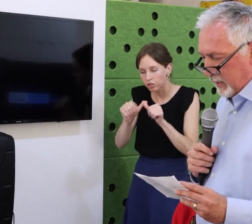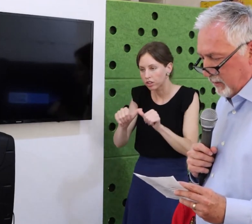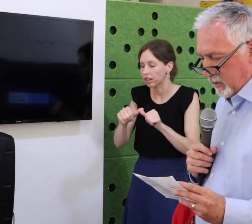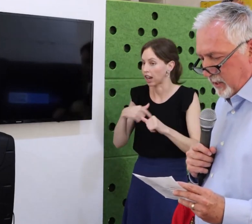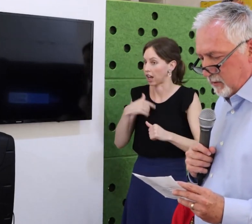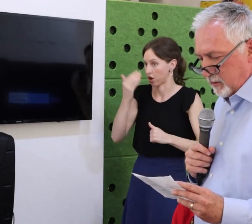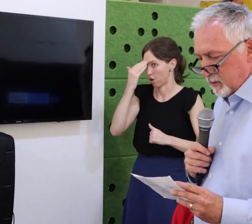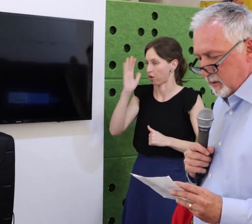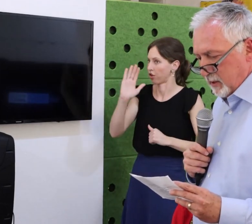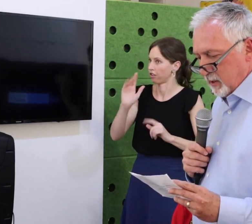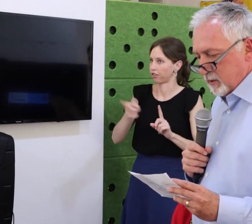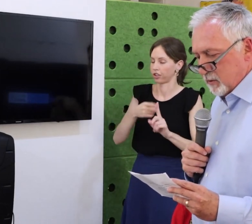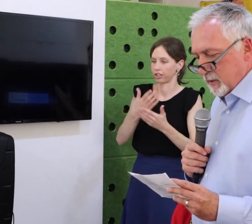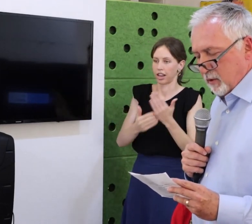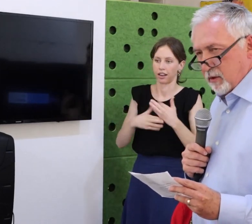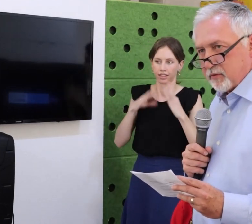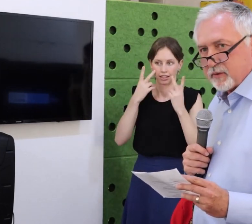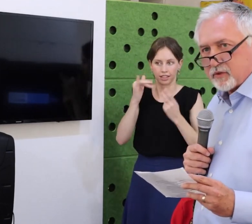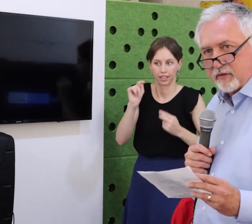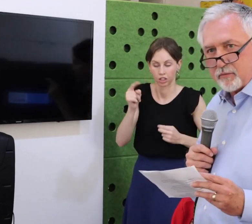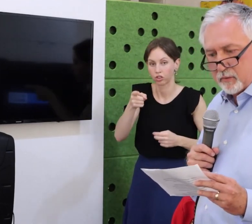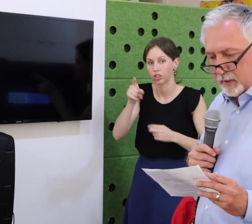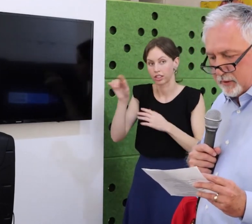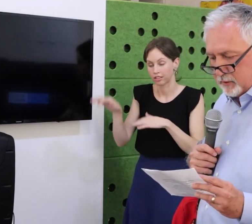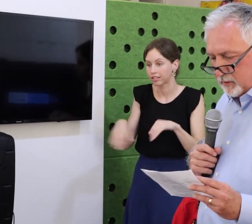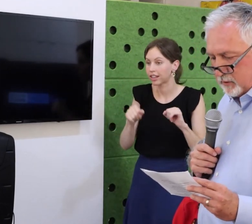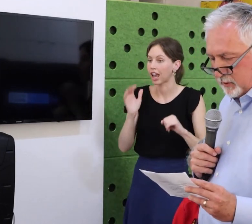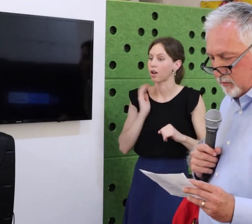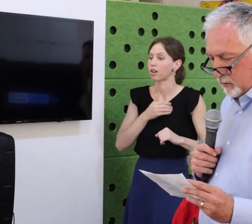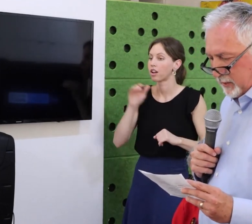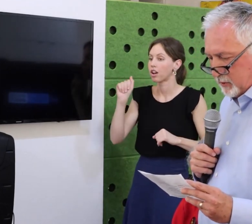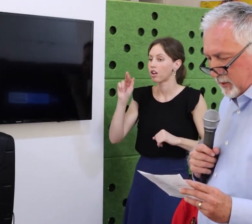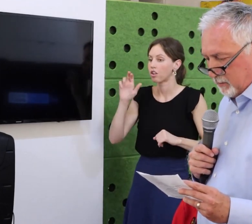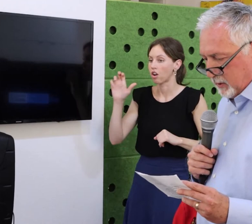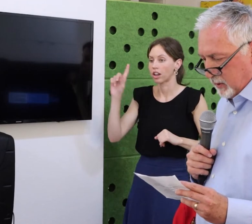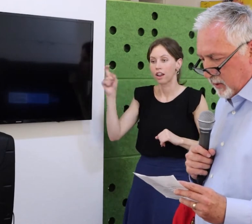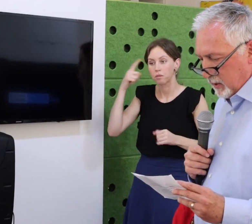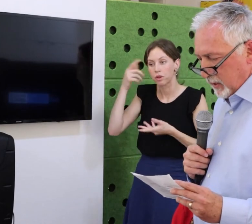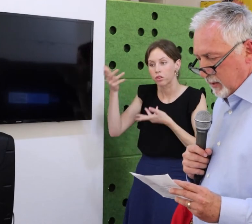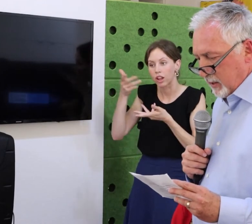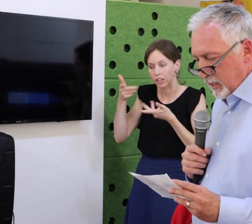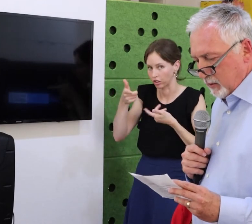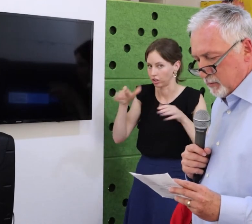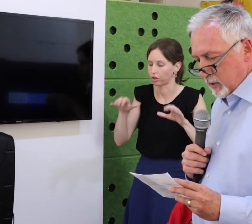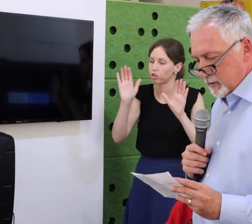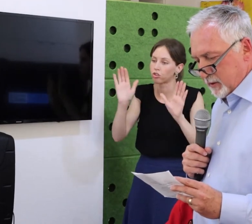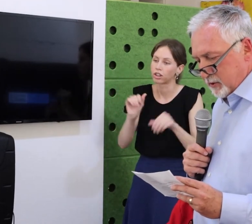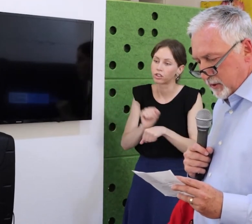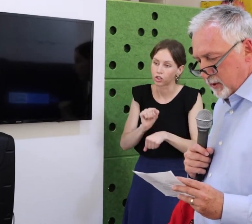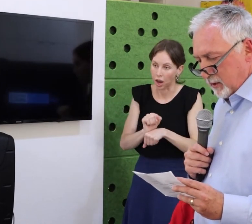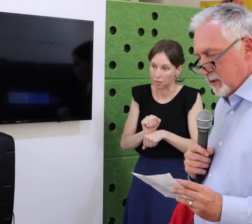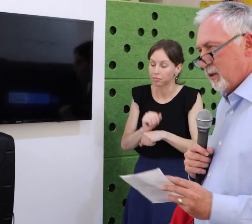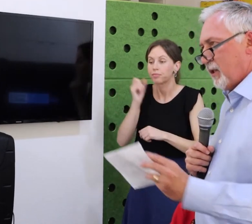Covid but by the support it all passed. Last year she helped hard to push through the groundbreaking